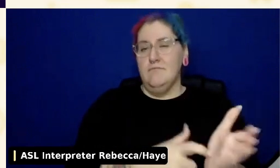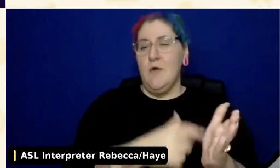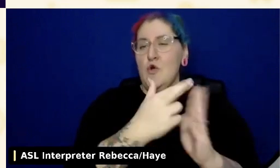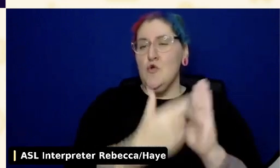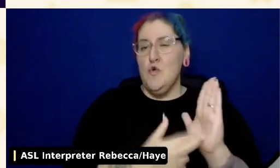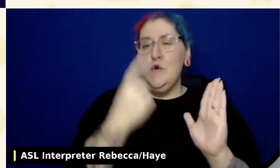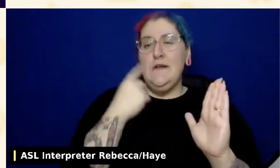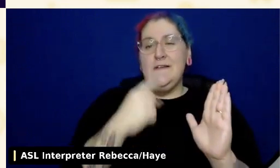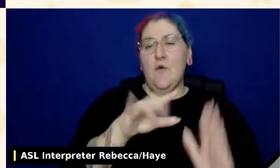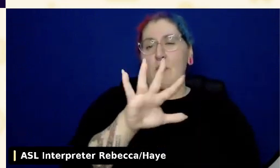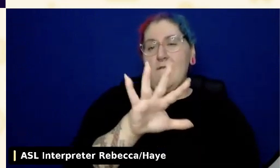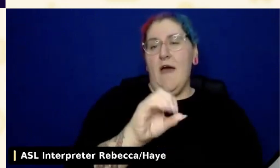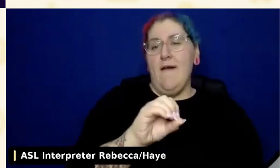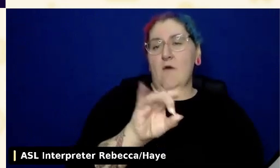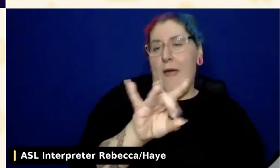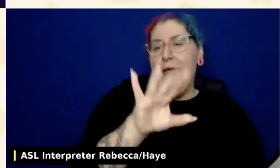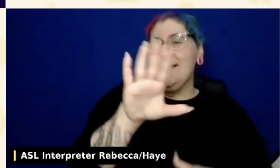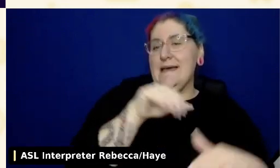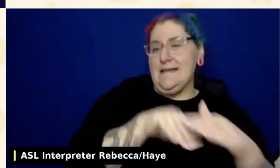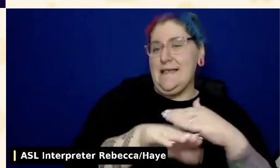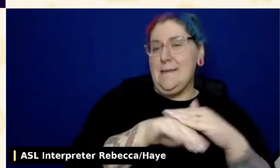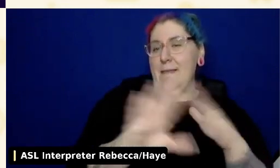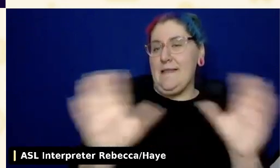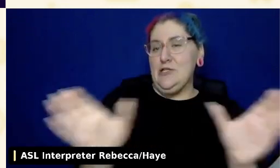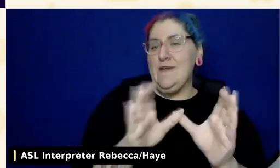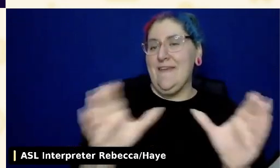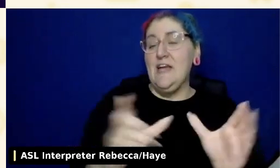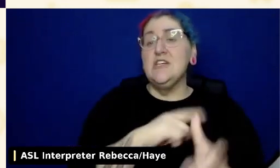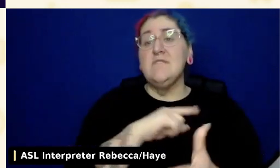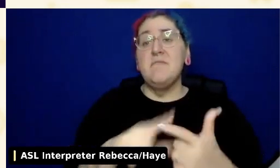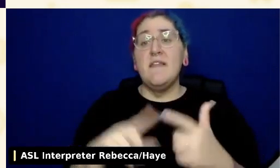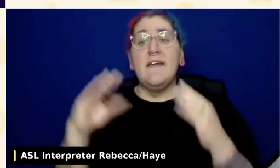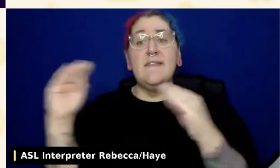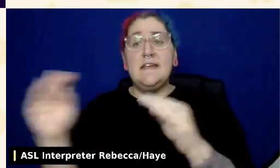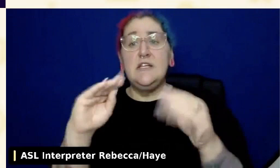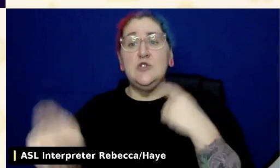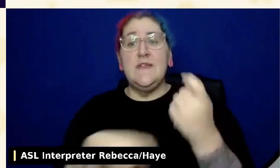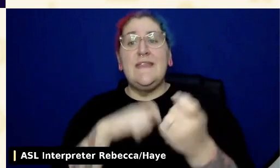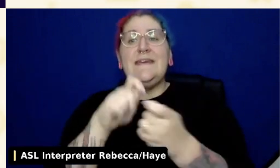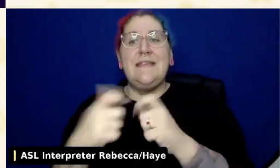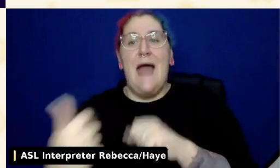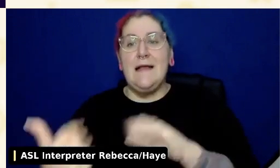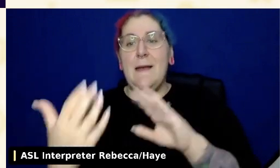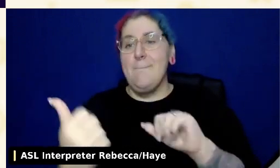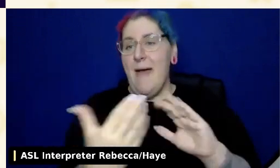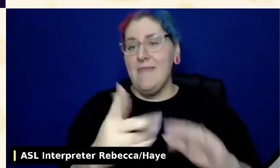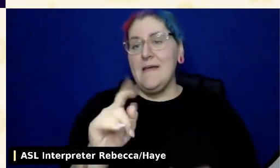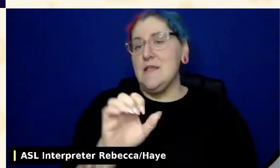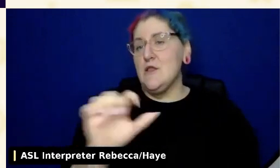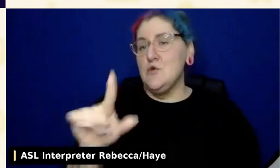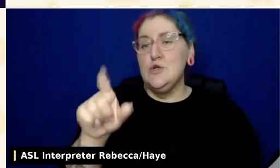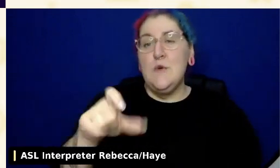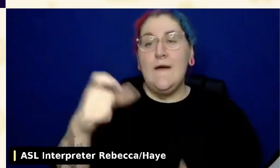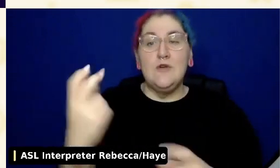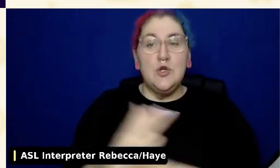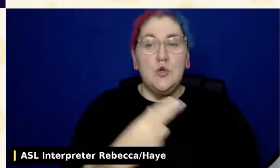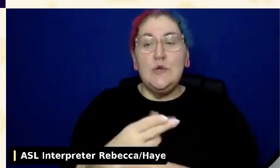and teaches you the exact methods and tools that you need to use to verify compliance.